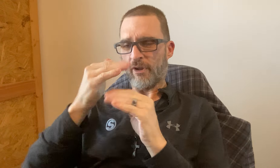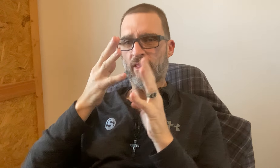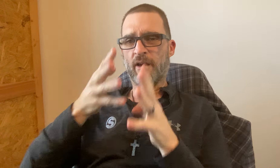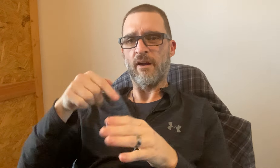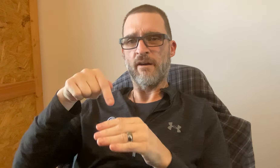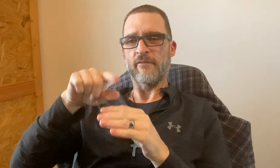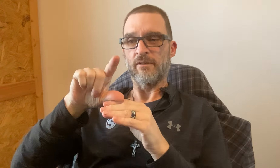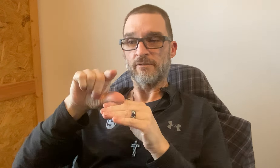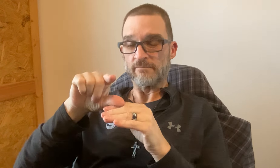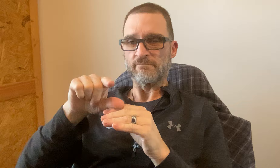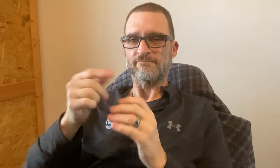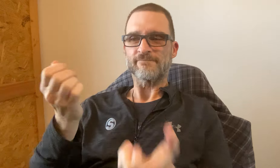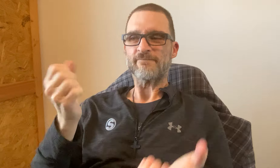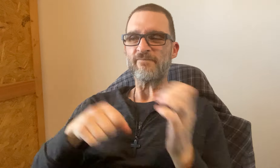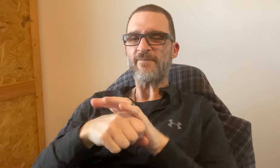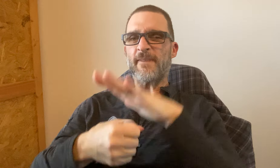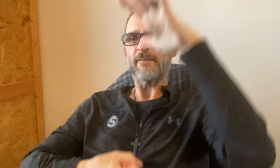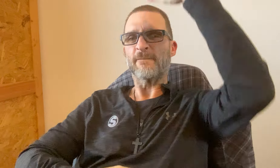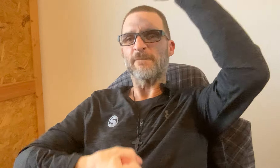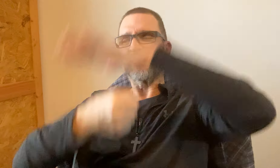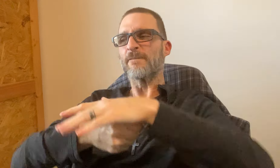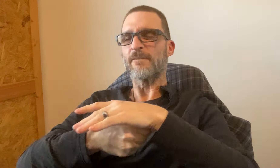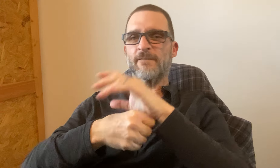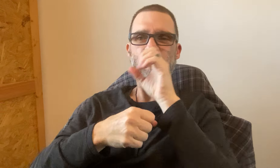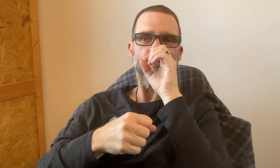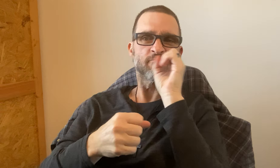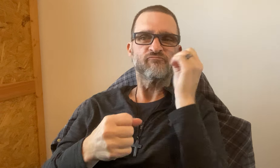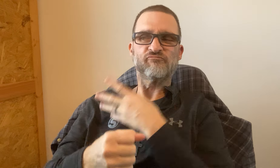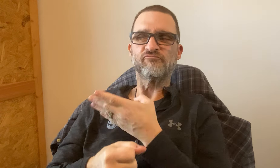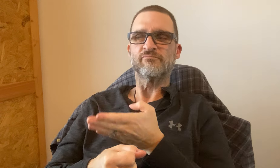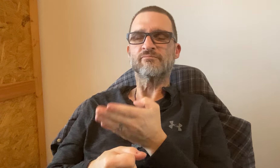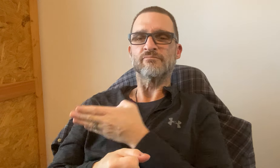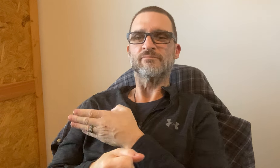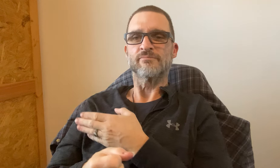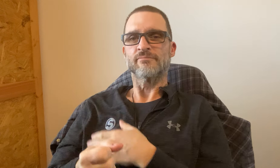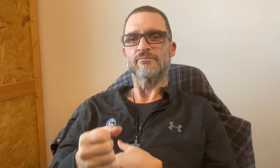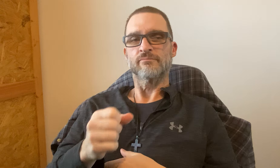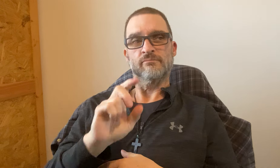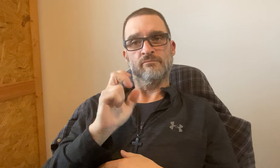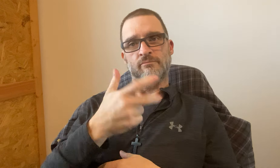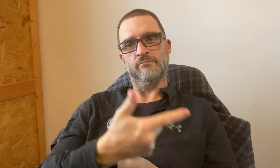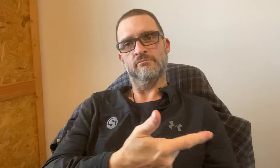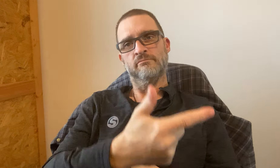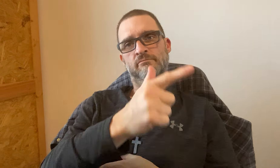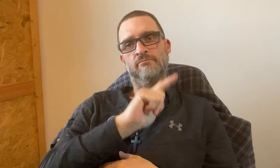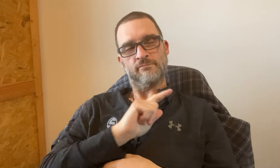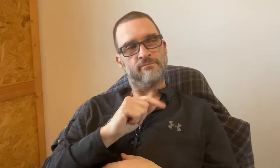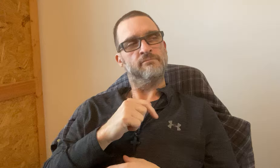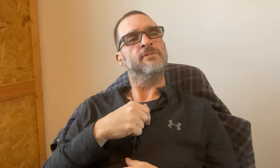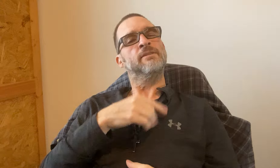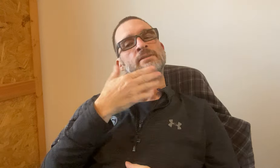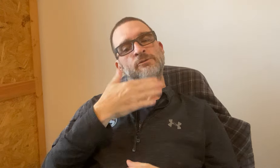The bottle of ketchup will be used up too much. Then there's too little ketchup and harder to get it out for the next person which is unfair.